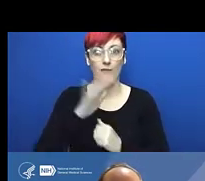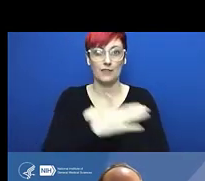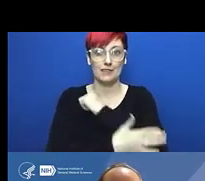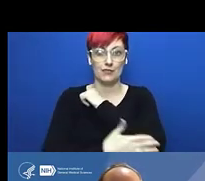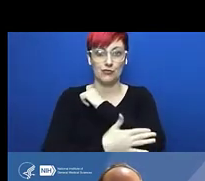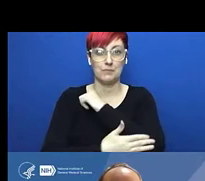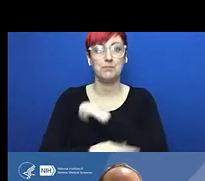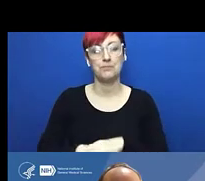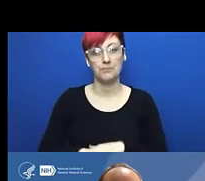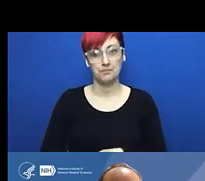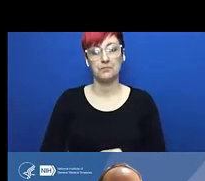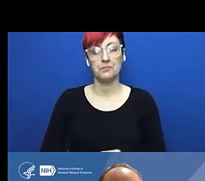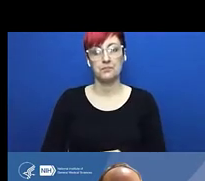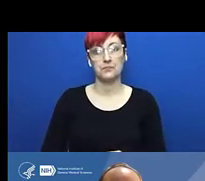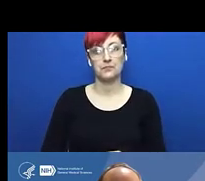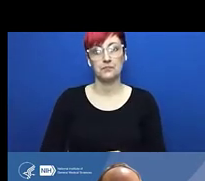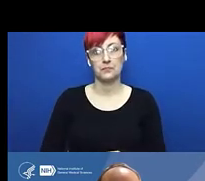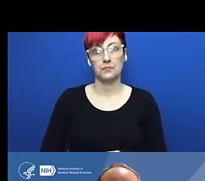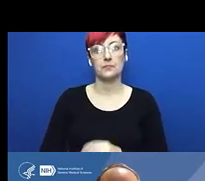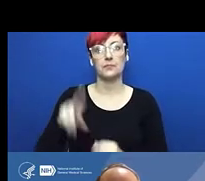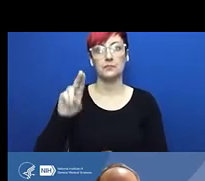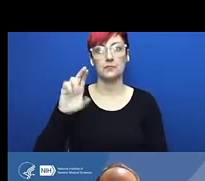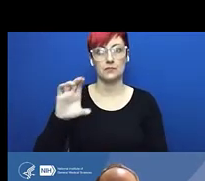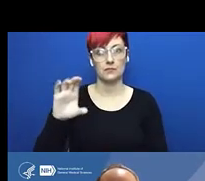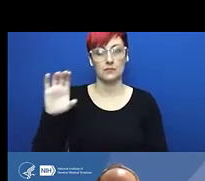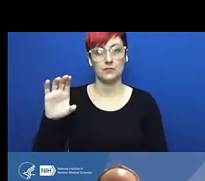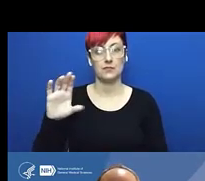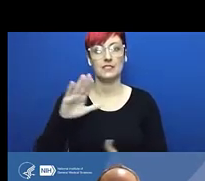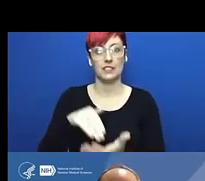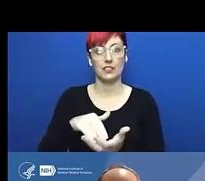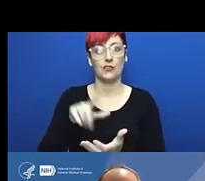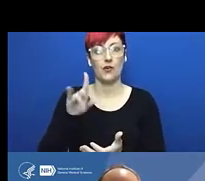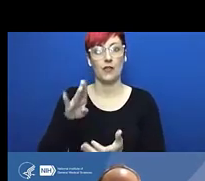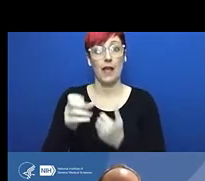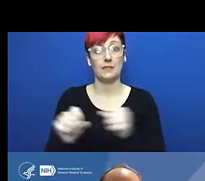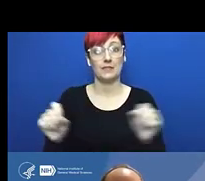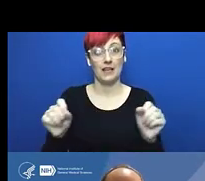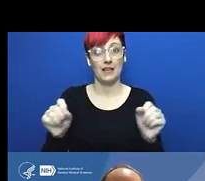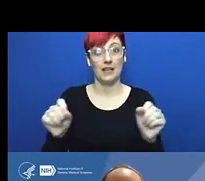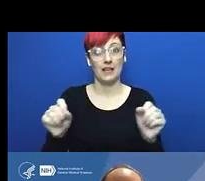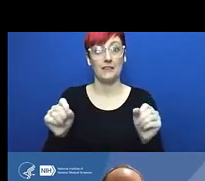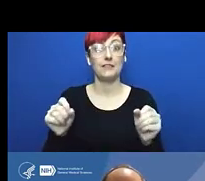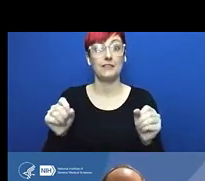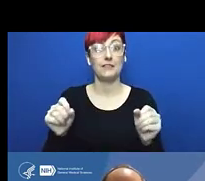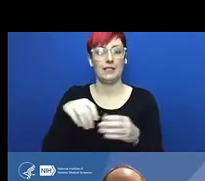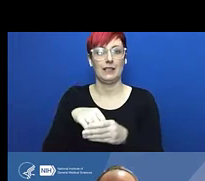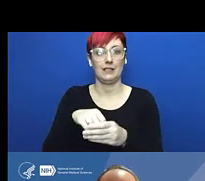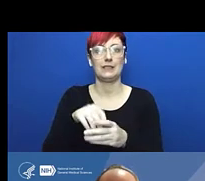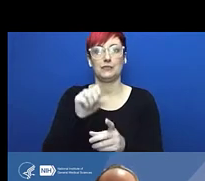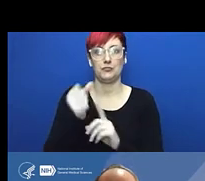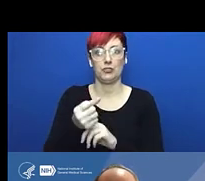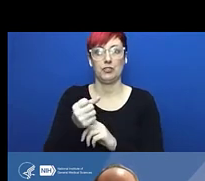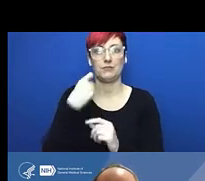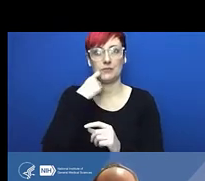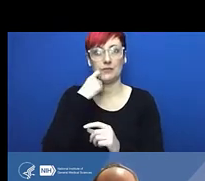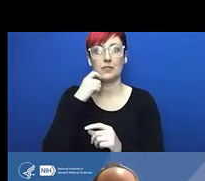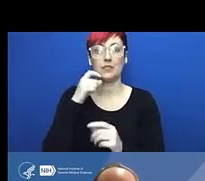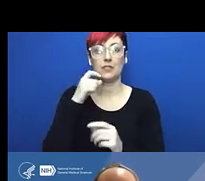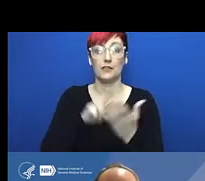to you as a starting point for anyone wishing to think more about how to improve the culture of safety at their institution.